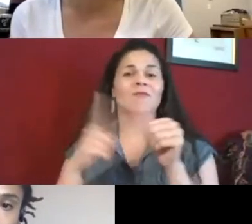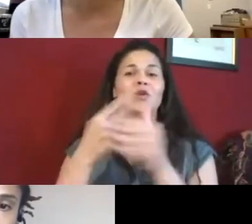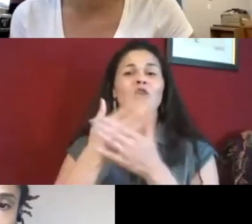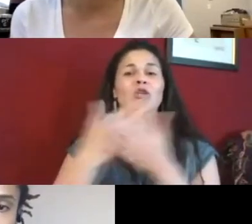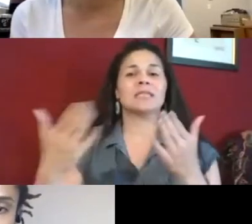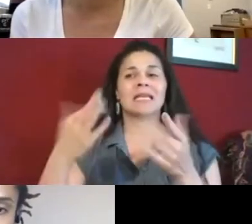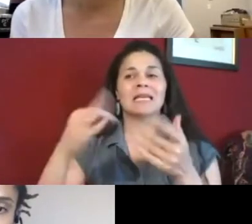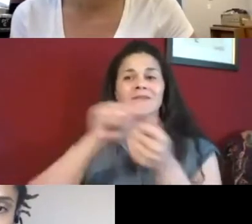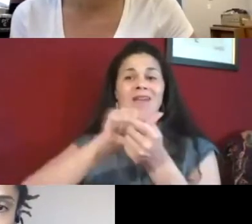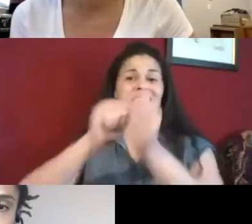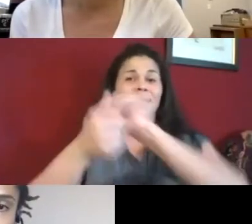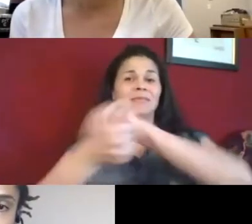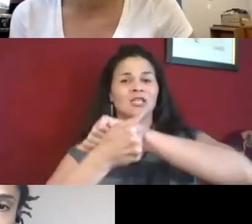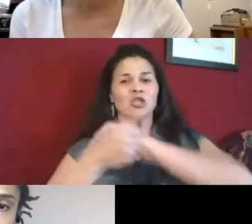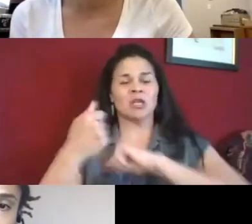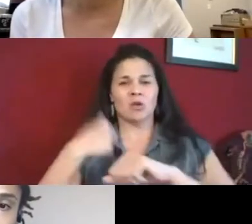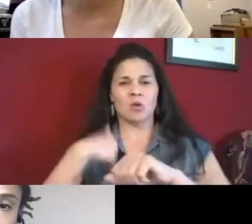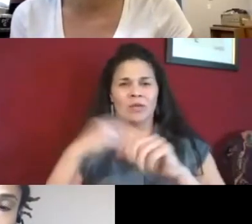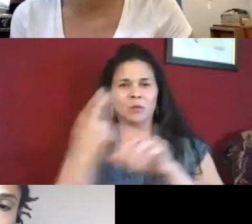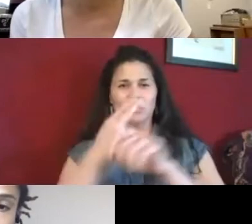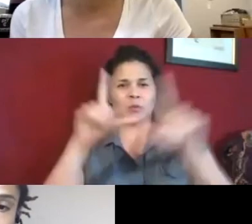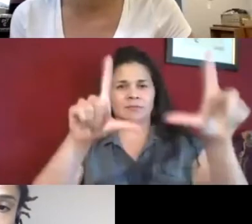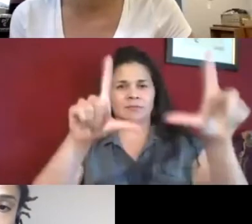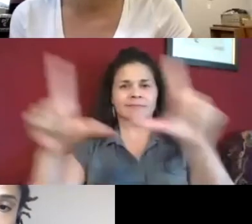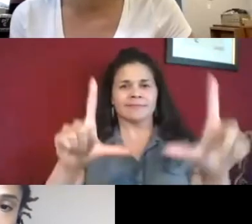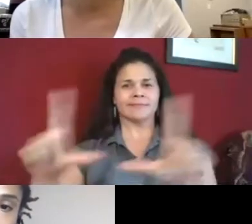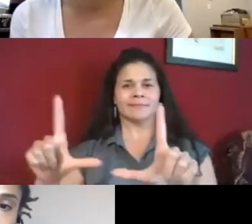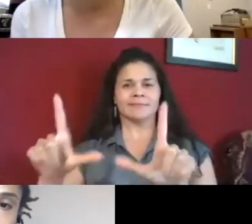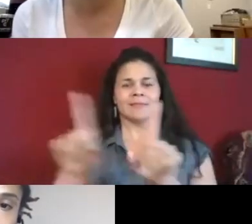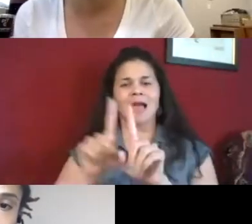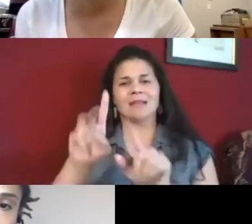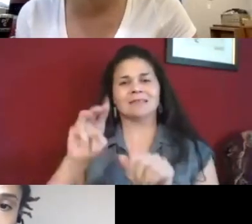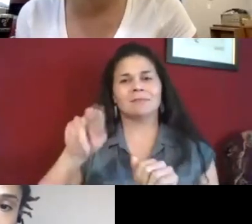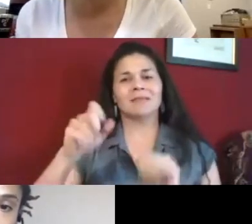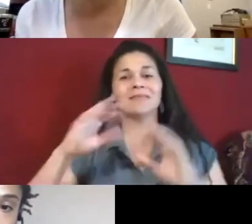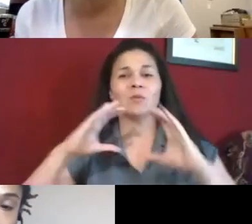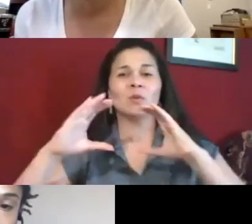quarantine happening, the first thing we have to adapt to is